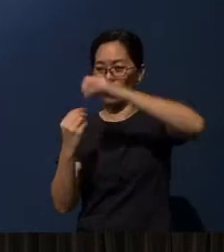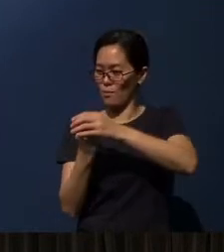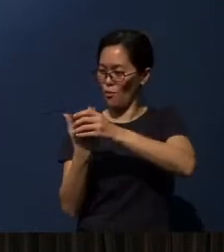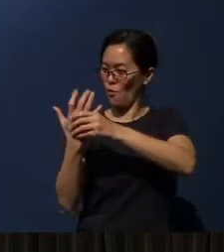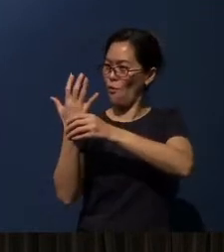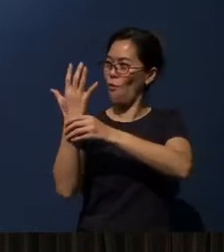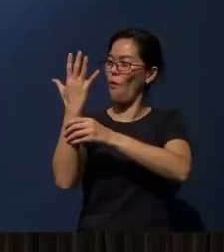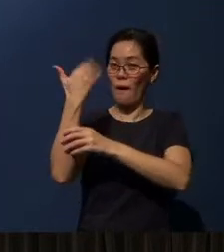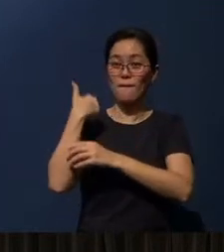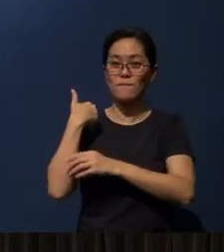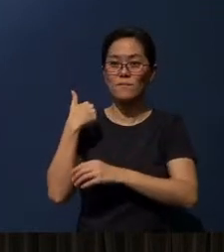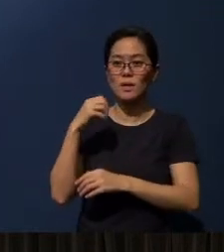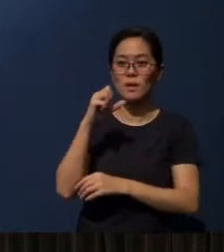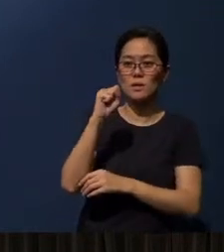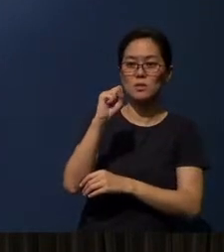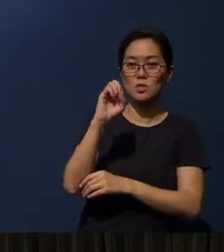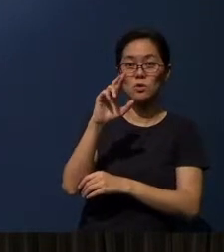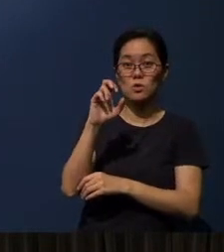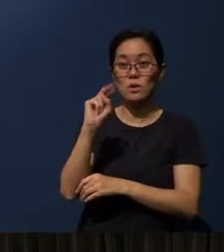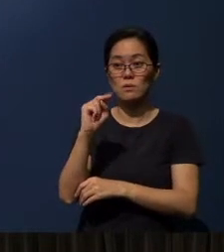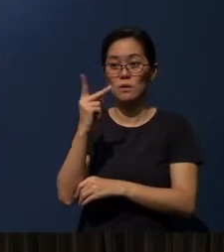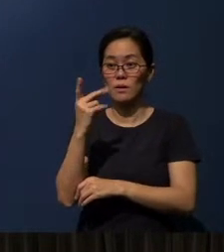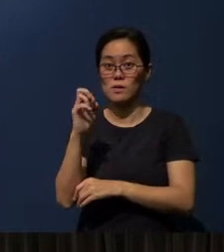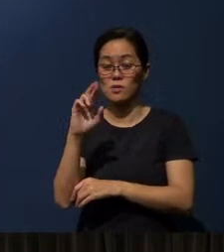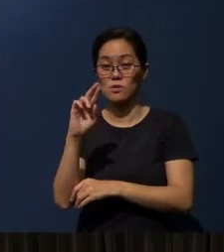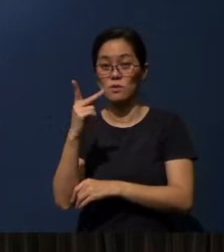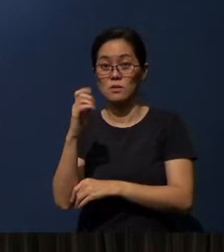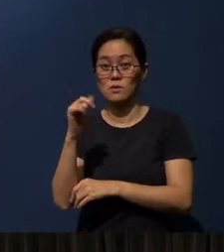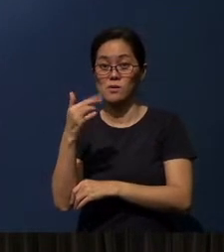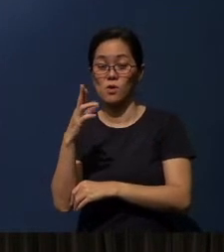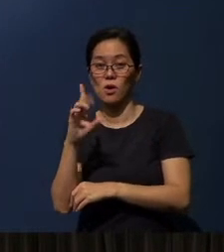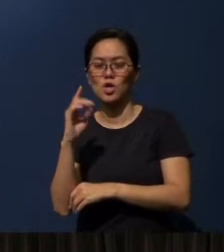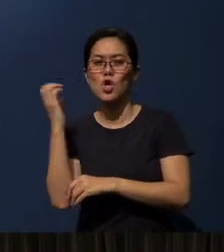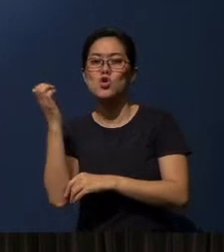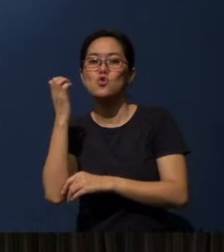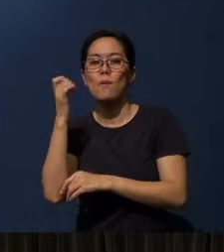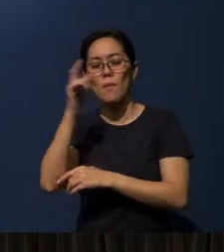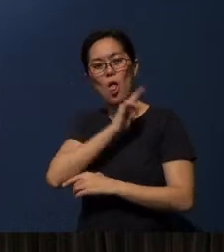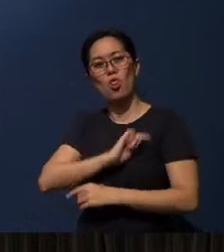Soren Kierkegaard, a European theologian, mentioned this.